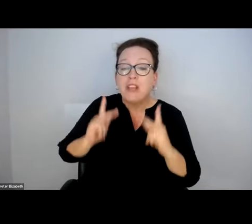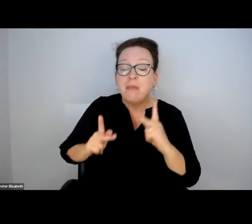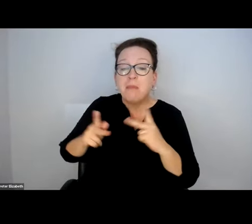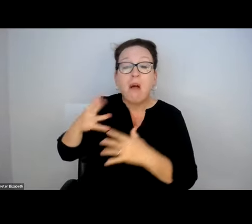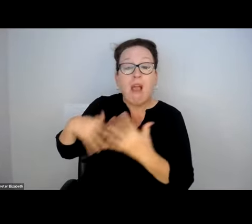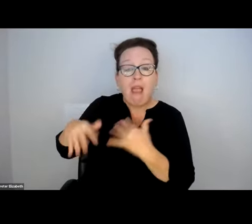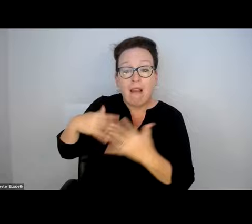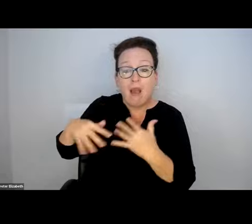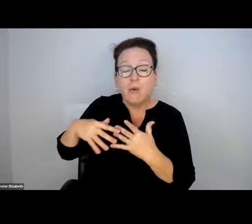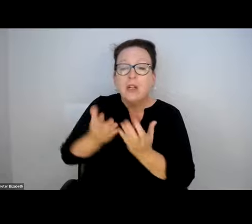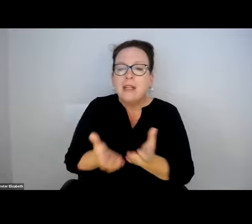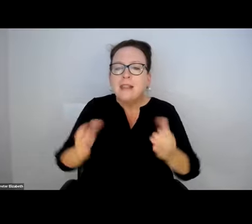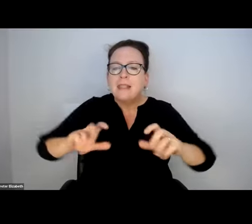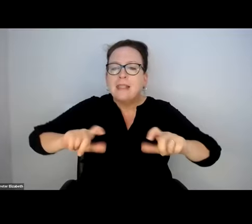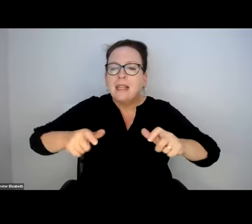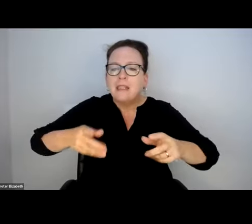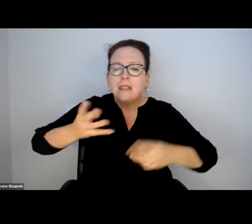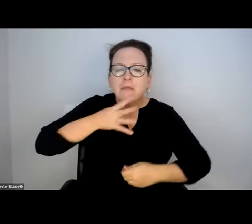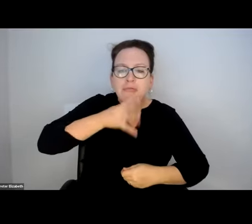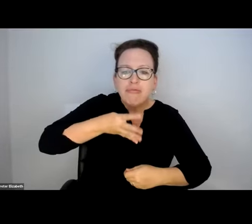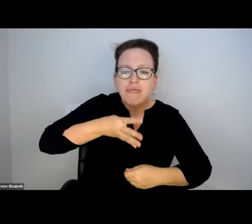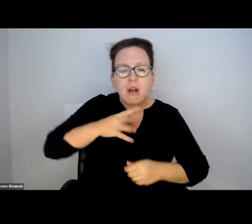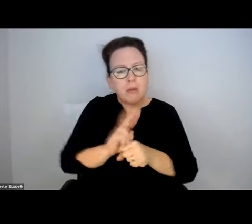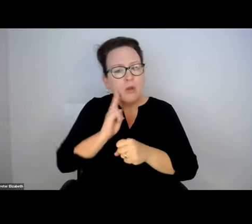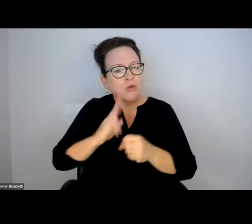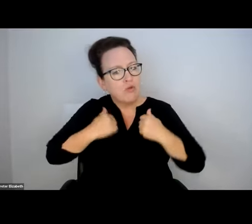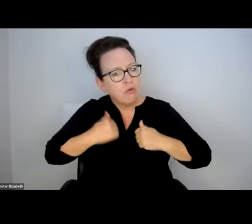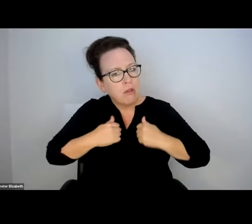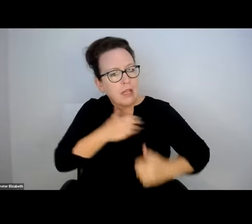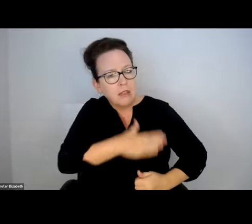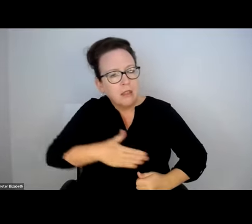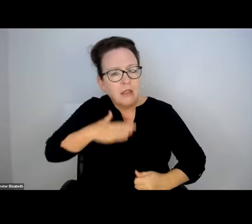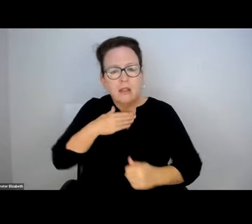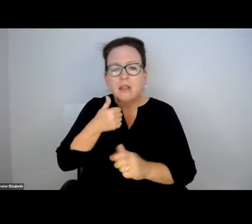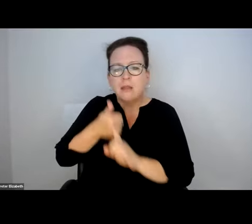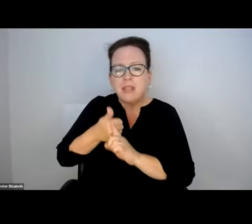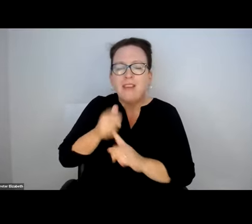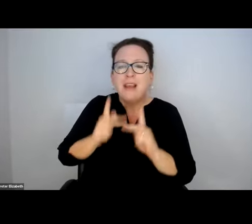ROOM, IS AN AREA WHERE A LOT OF STREET FOLKS HANG OUT.